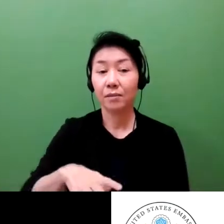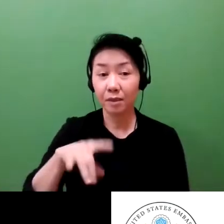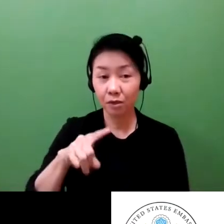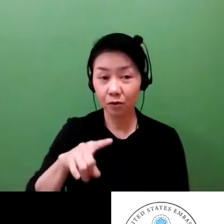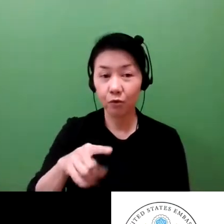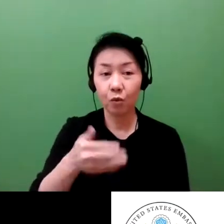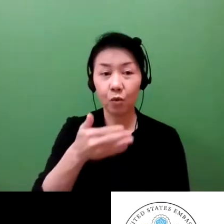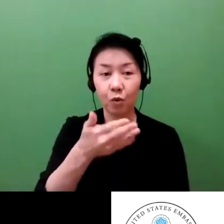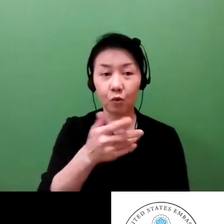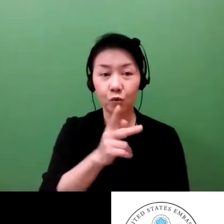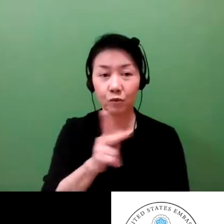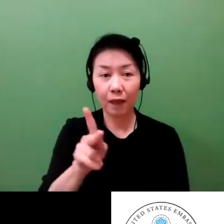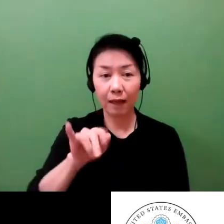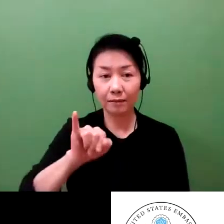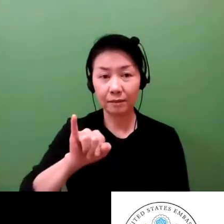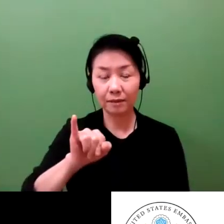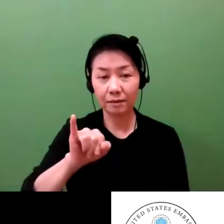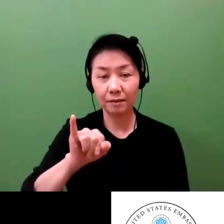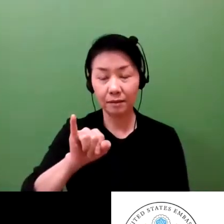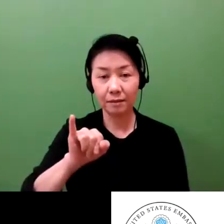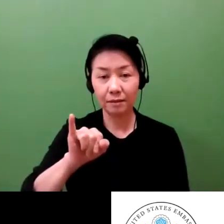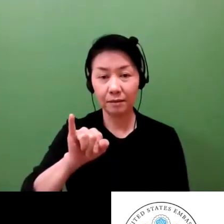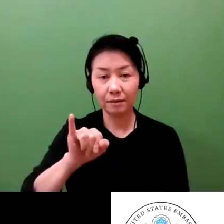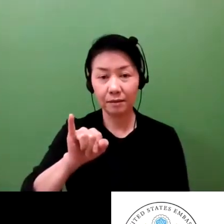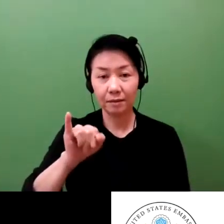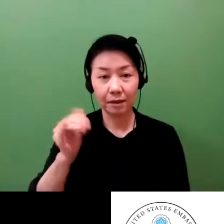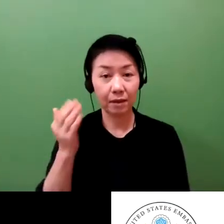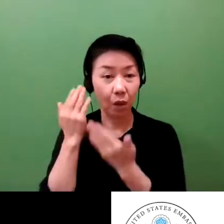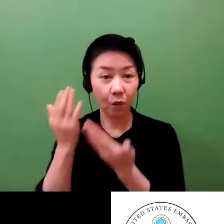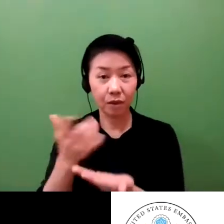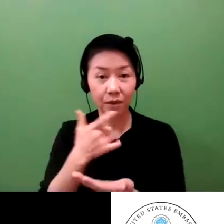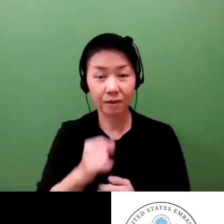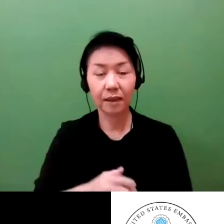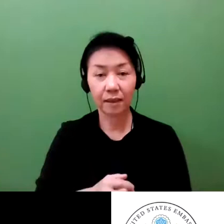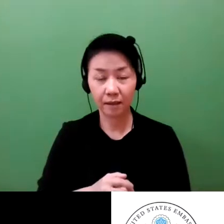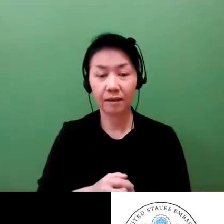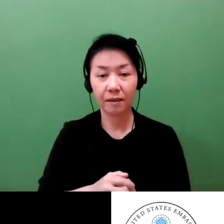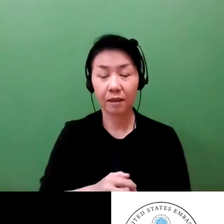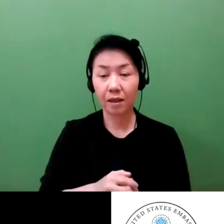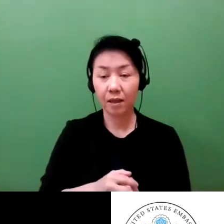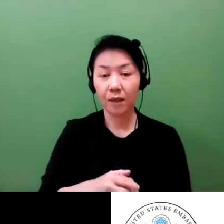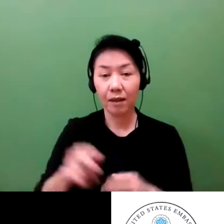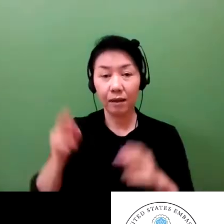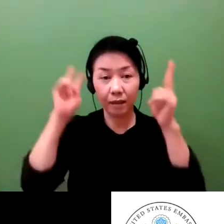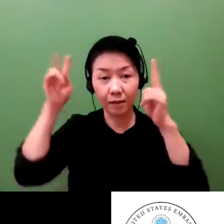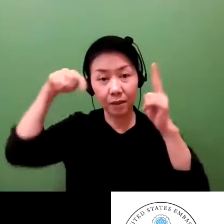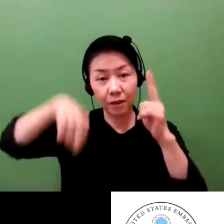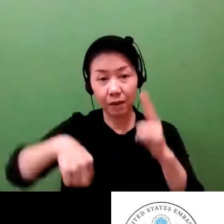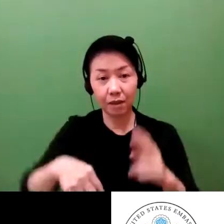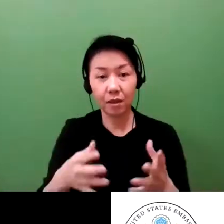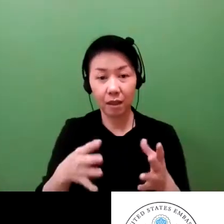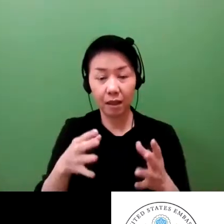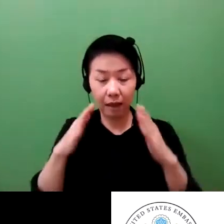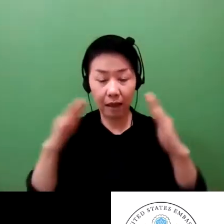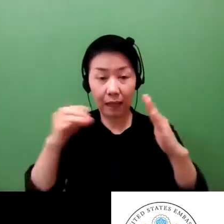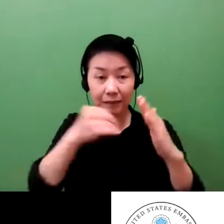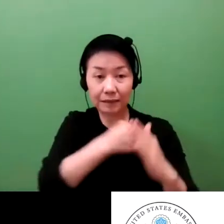Your organization, JCCI, has many members. And without mentioning a particular company name